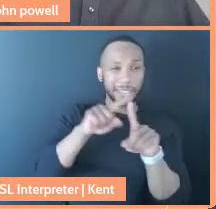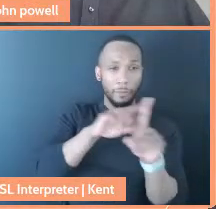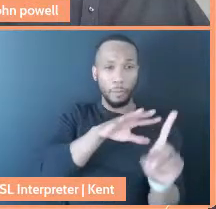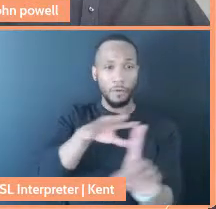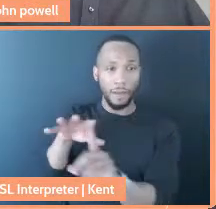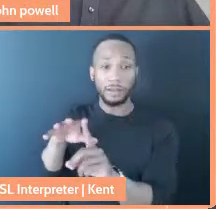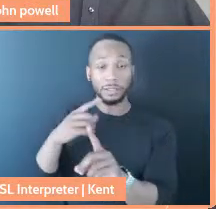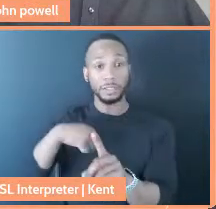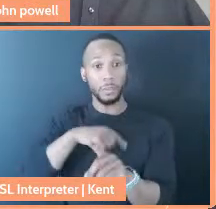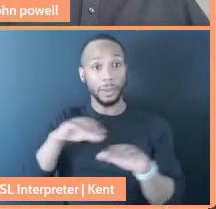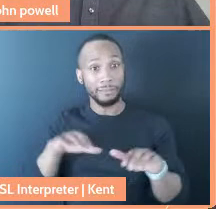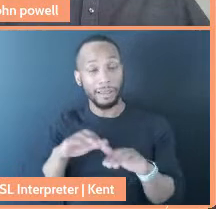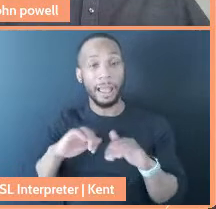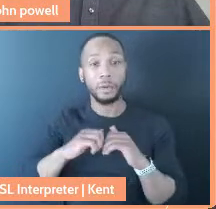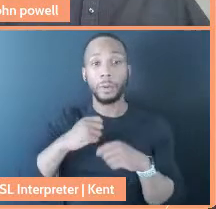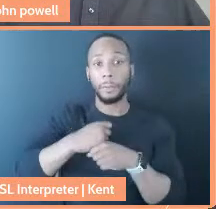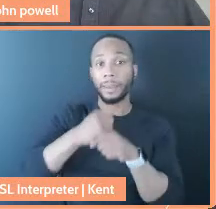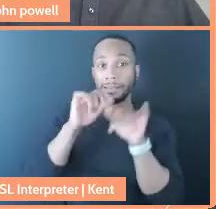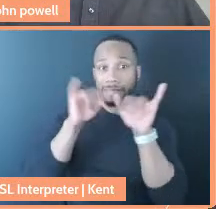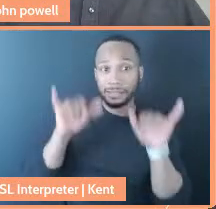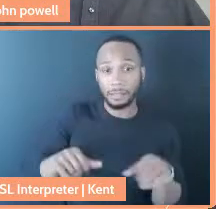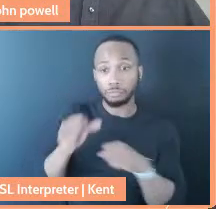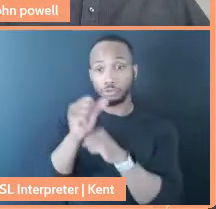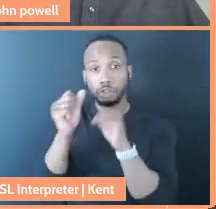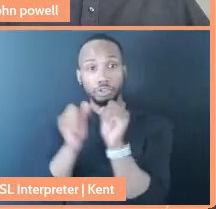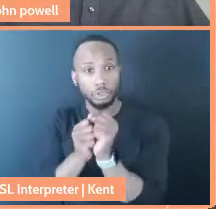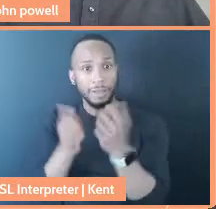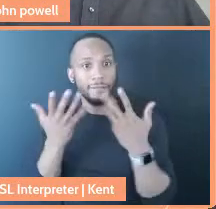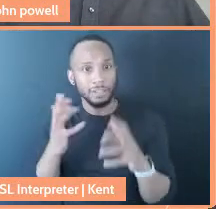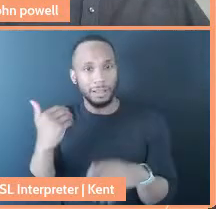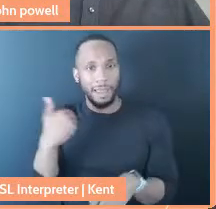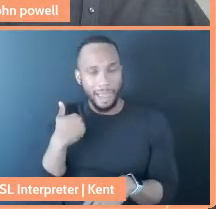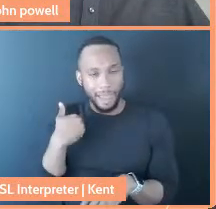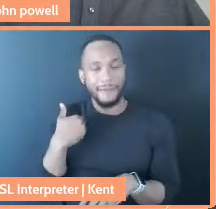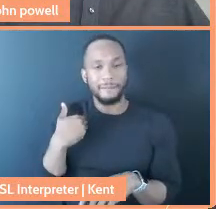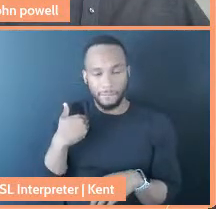that how do we create systems and structures that have an element of reciprocity in them, right?